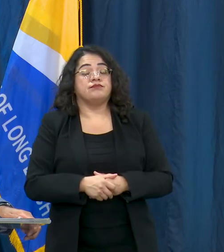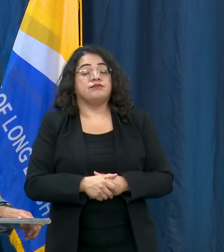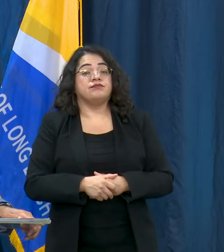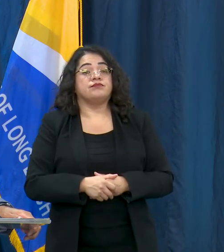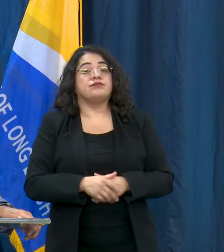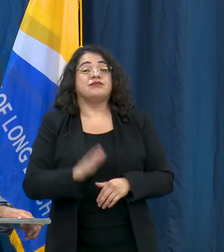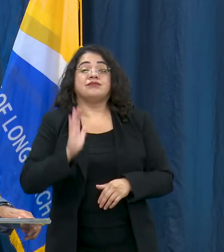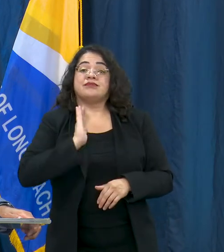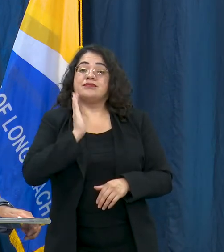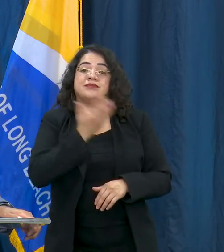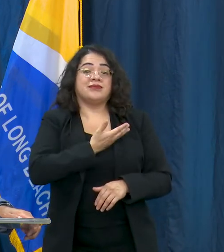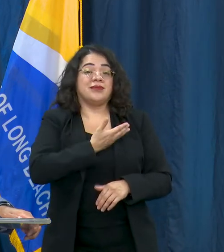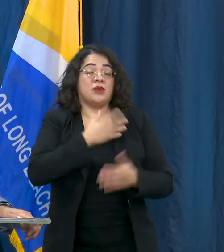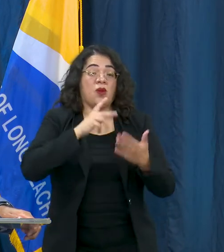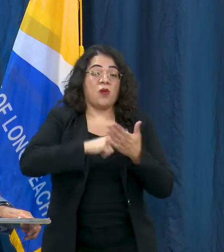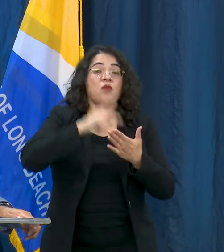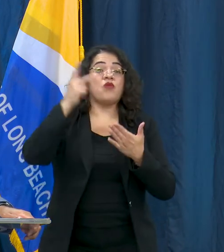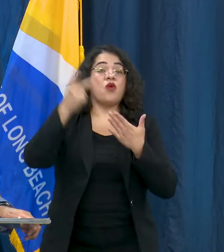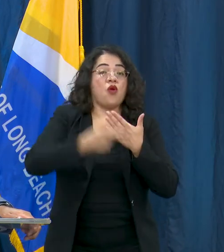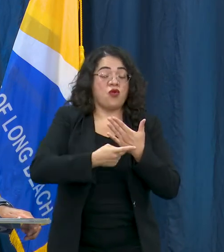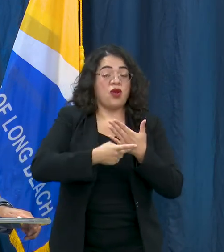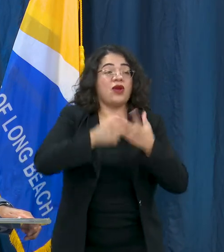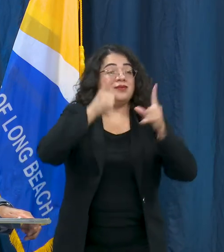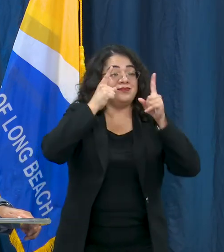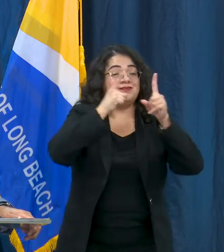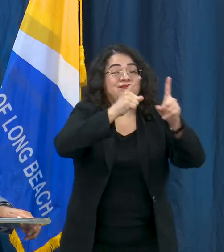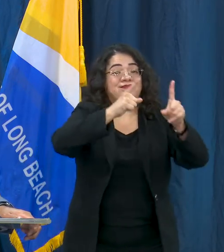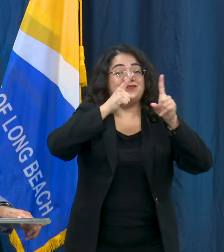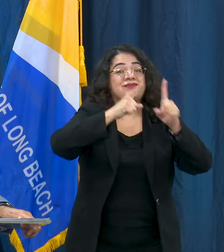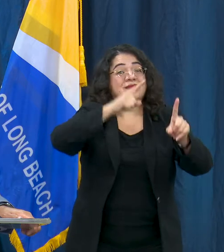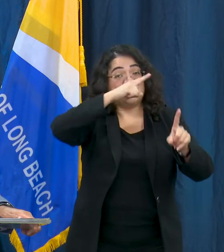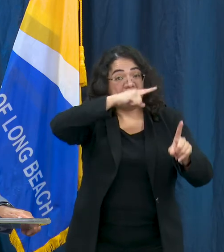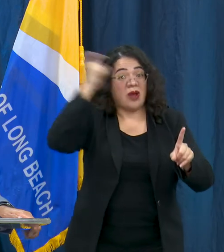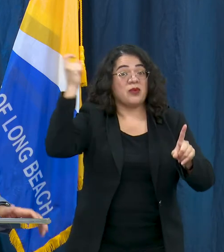to put together some of the programs that we would normally have during the summer.